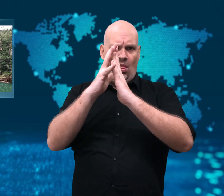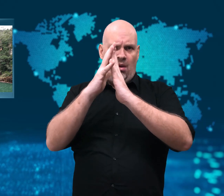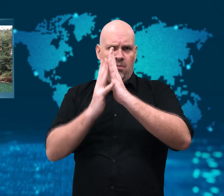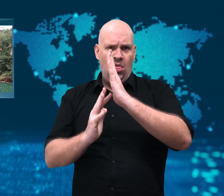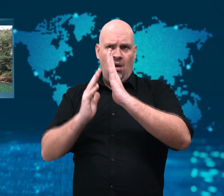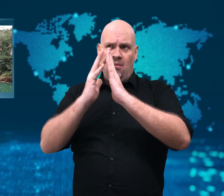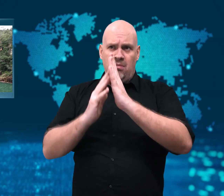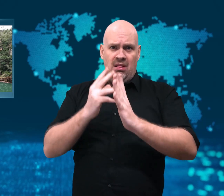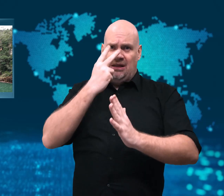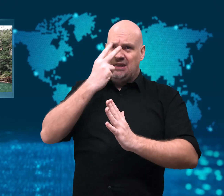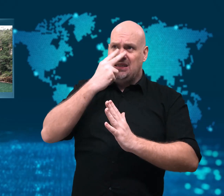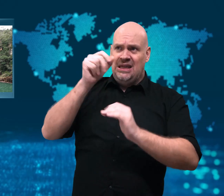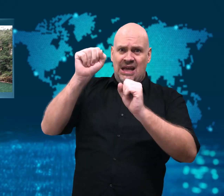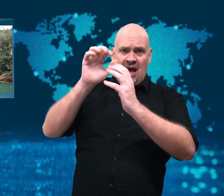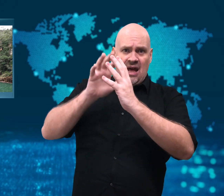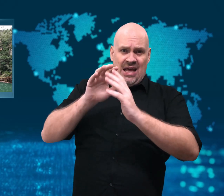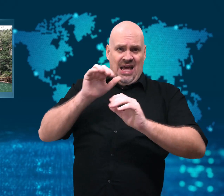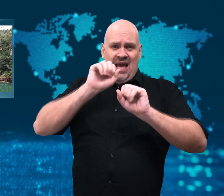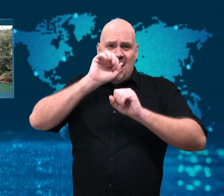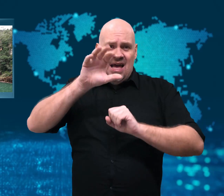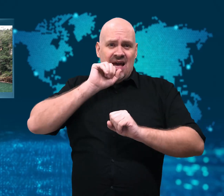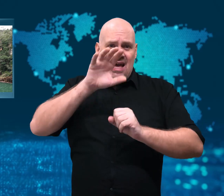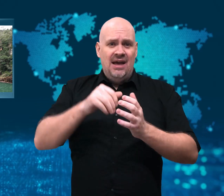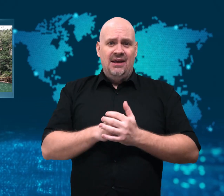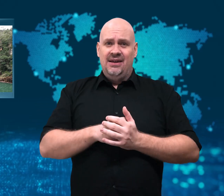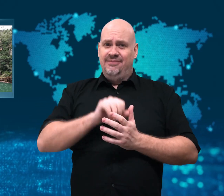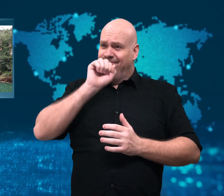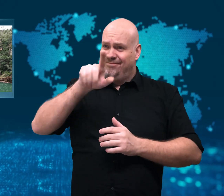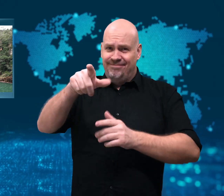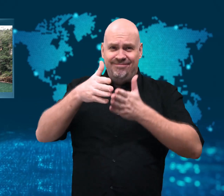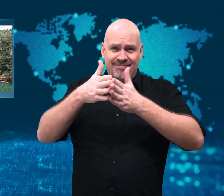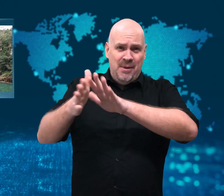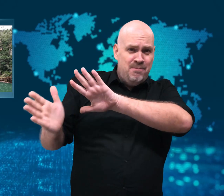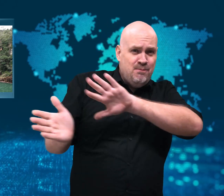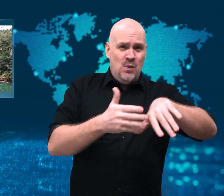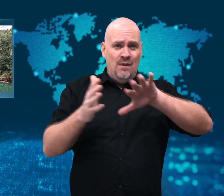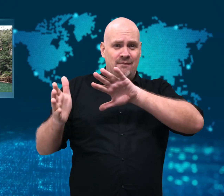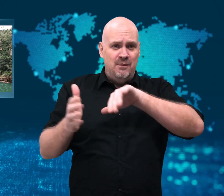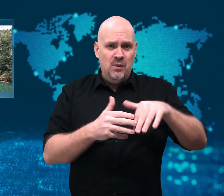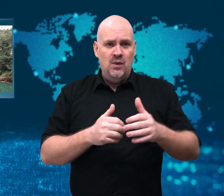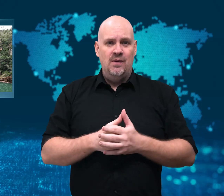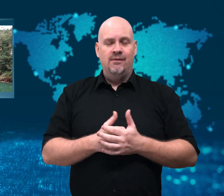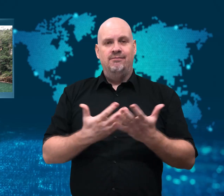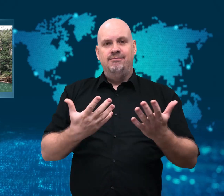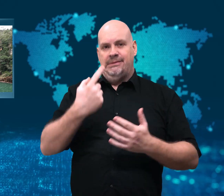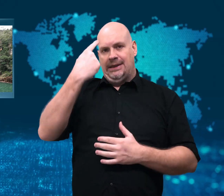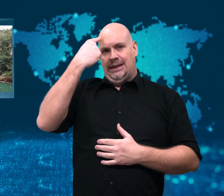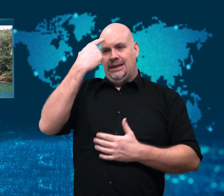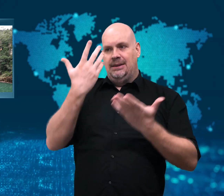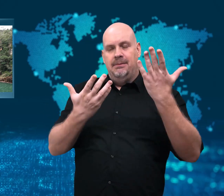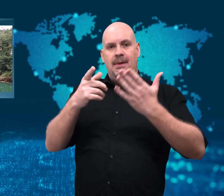people in the other boats warned that they saw stones falling.